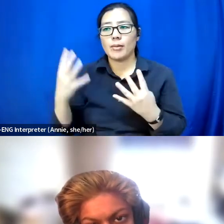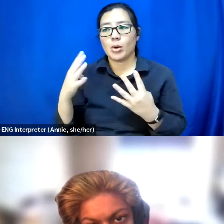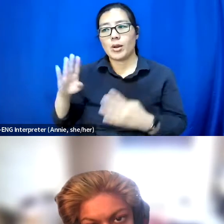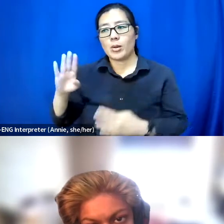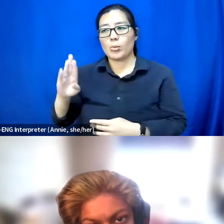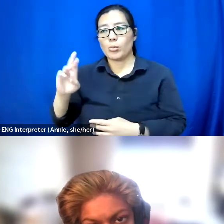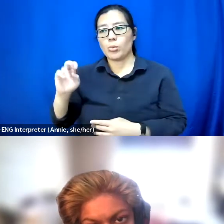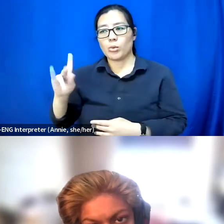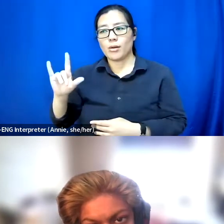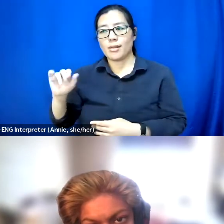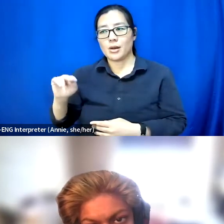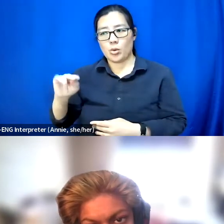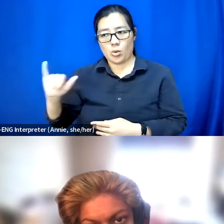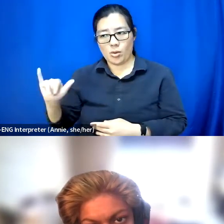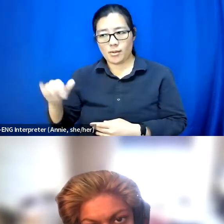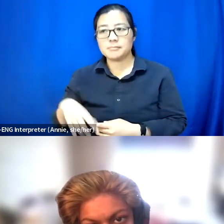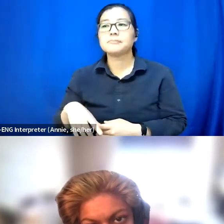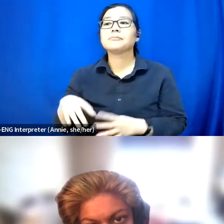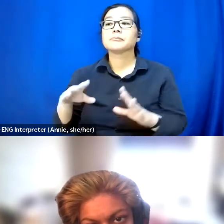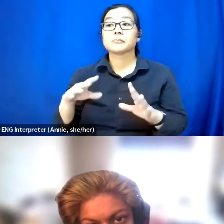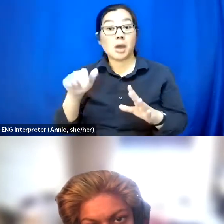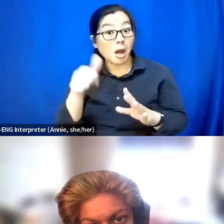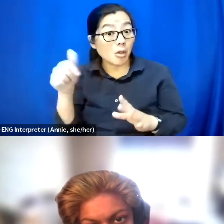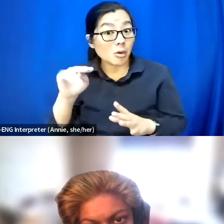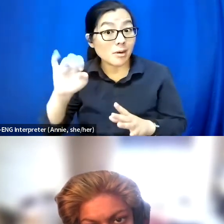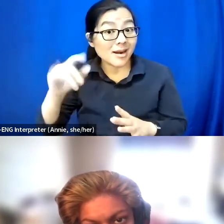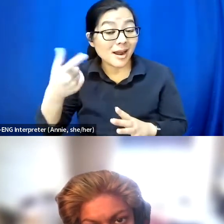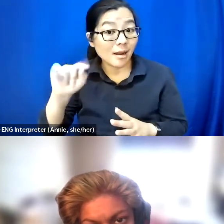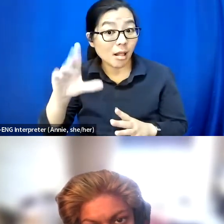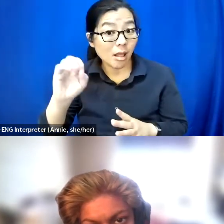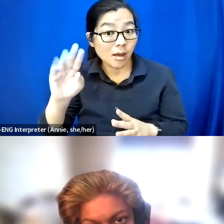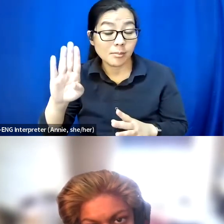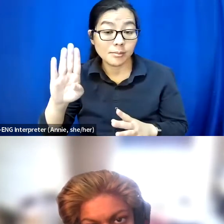And then this next question I'm very interested in, what is your biggest challenge